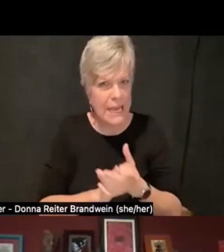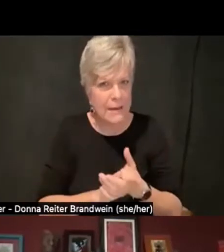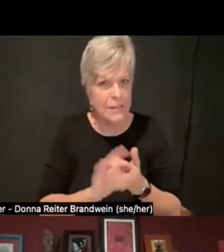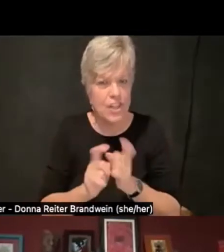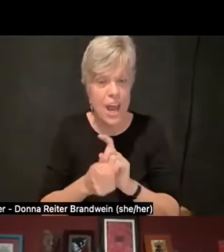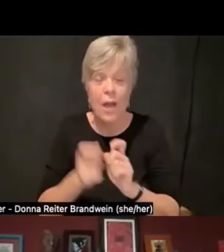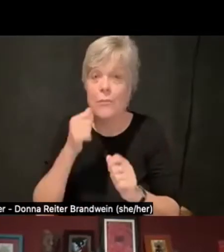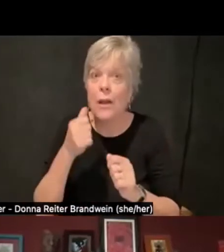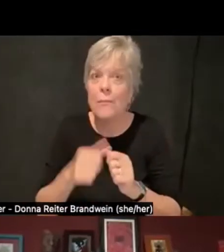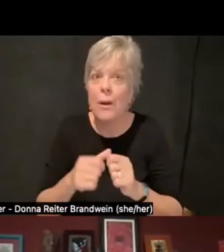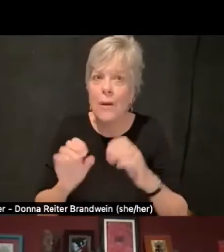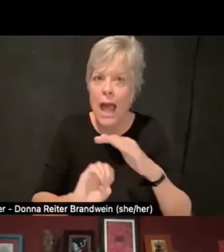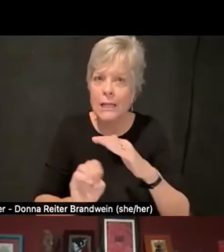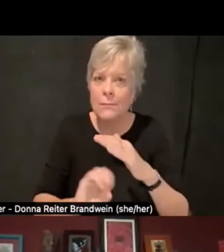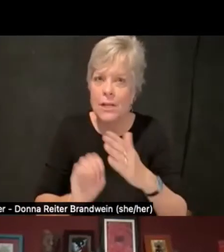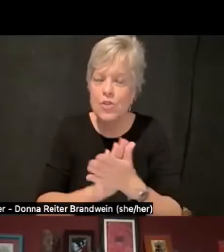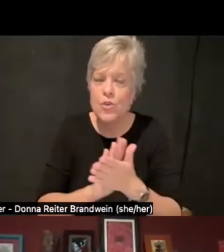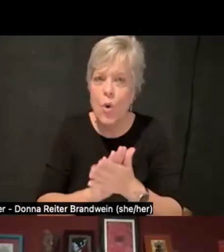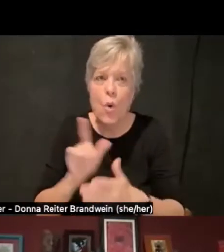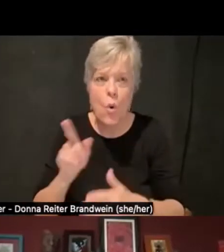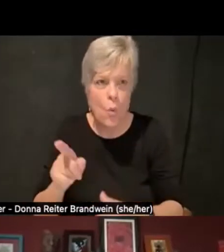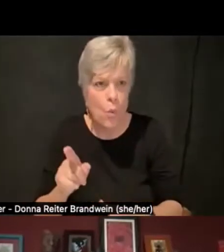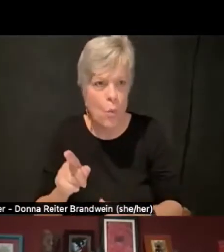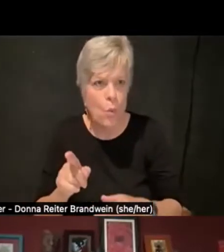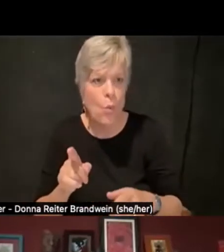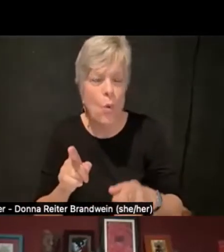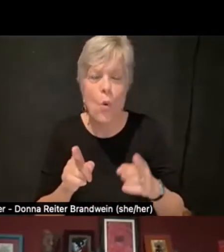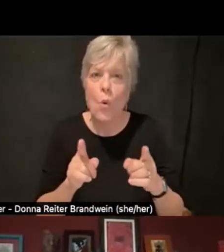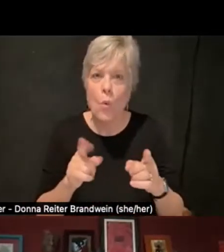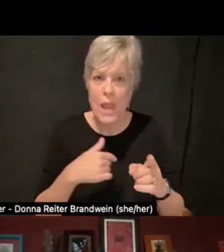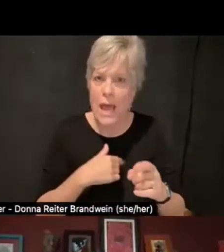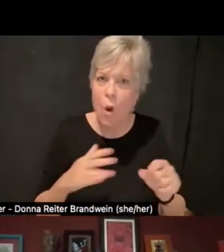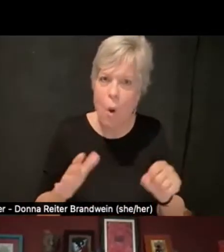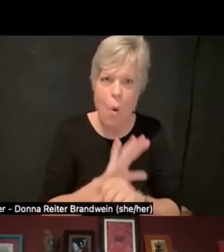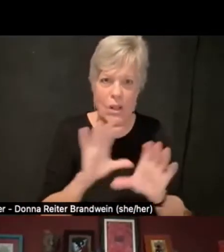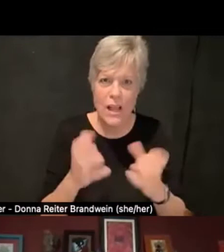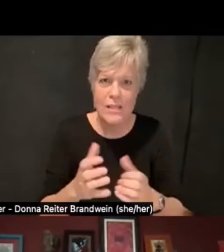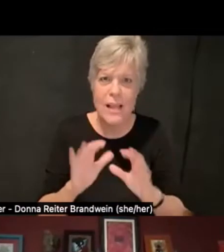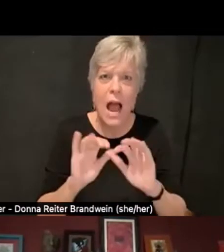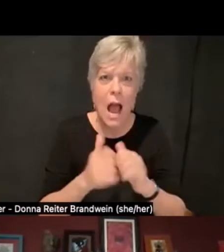we had a whole seminar on why people shouldn't be using the R word, and then in high school